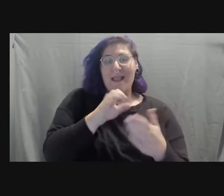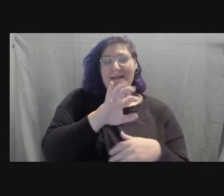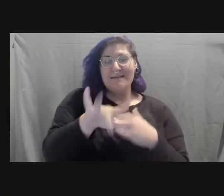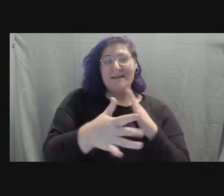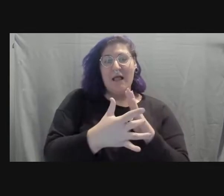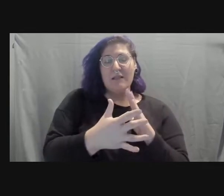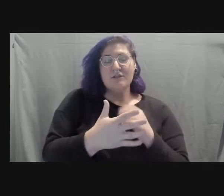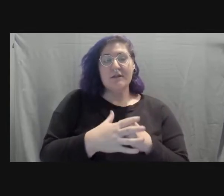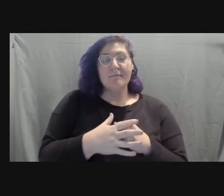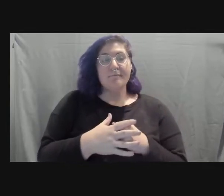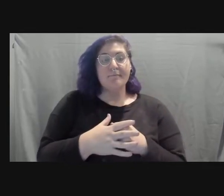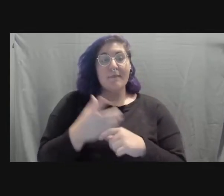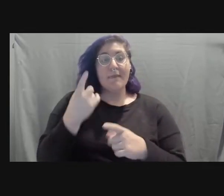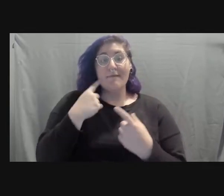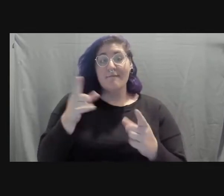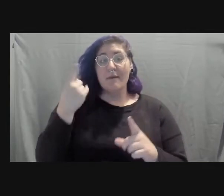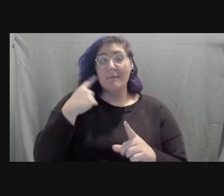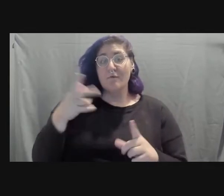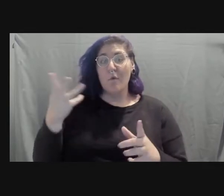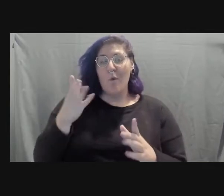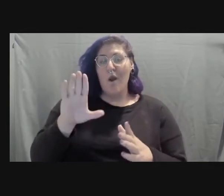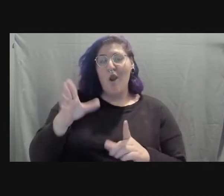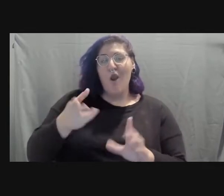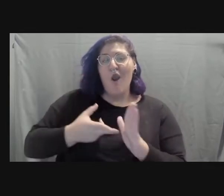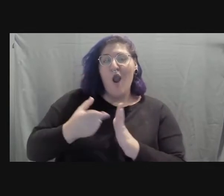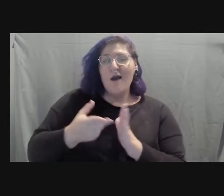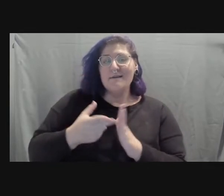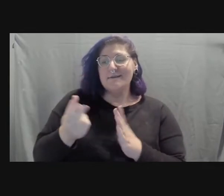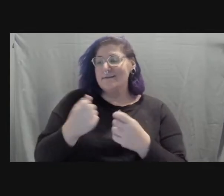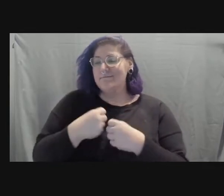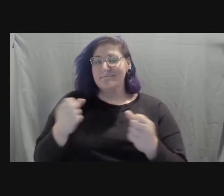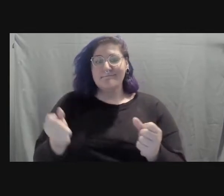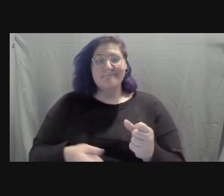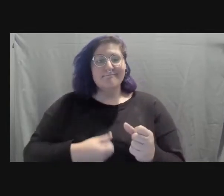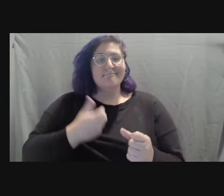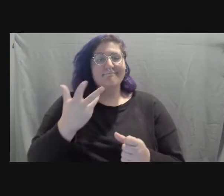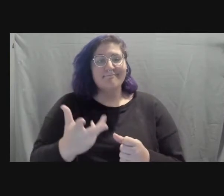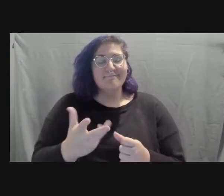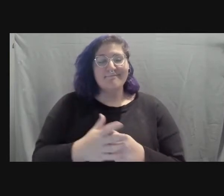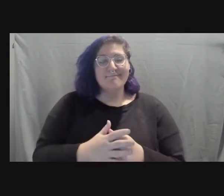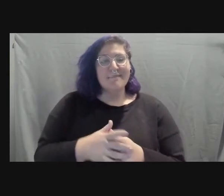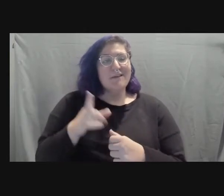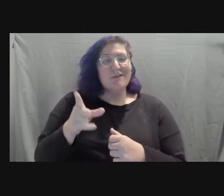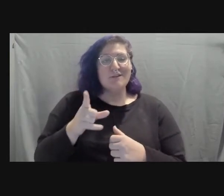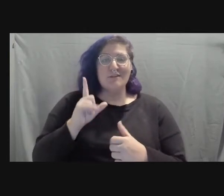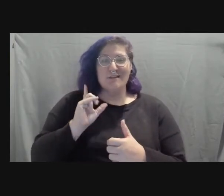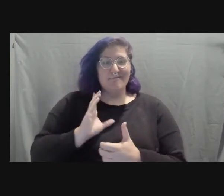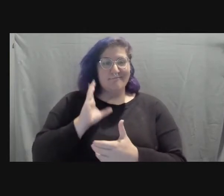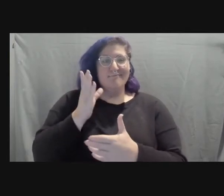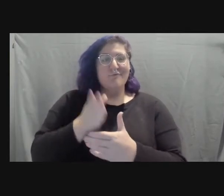Known for her authenticity, transparency, and vulnerability, she disrupts spaces to create change.